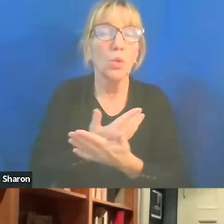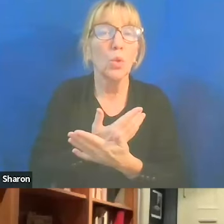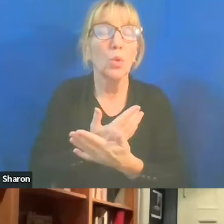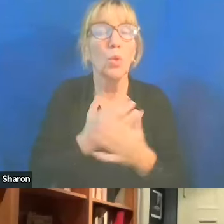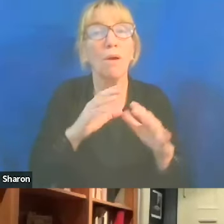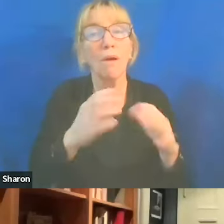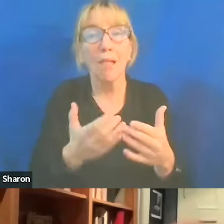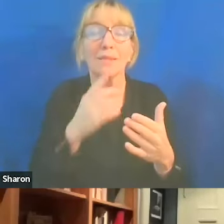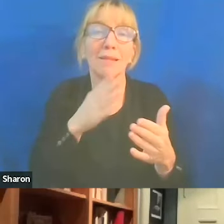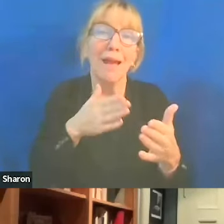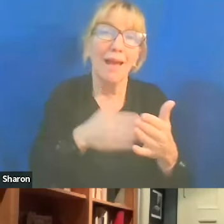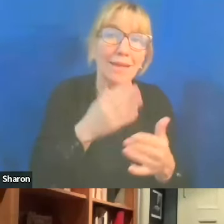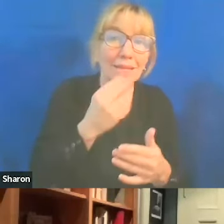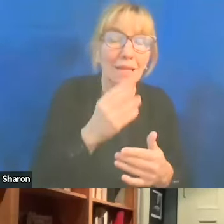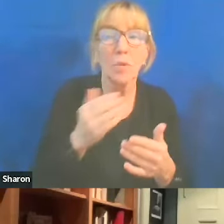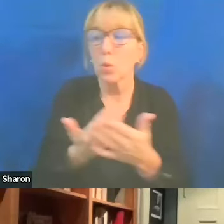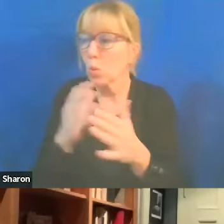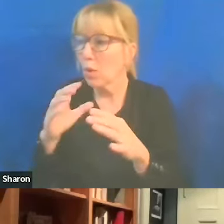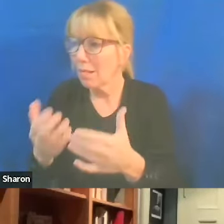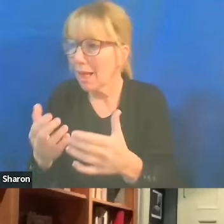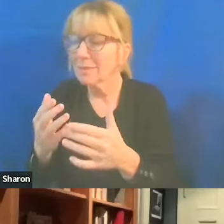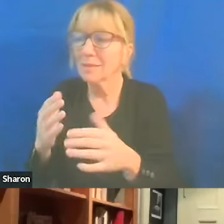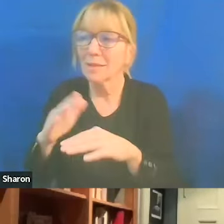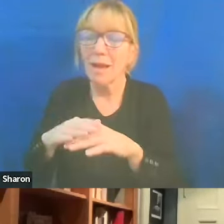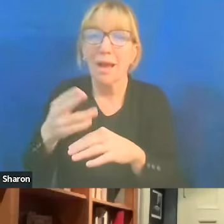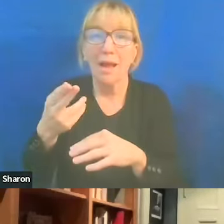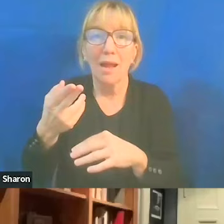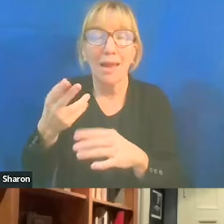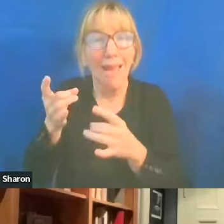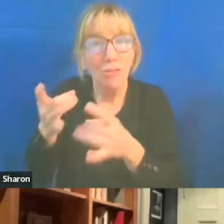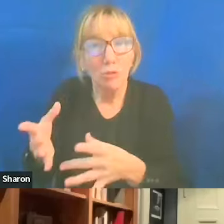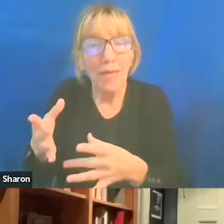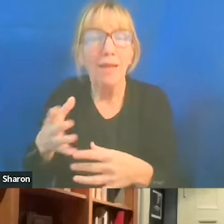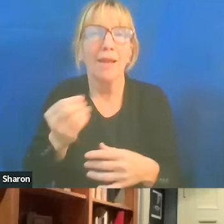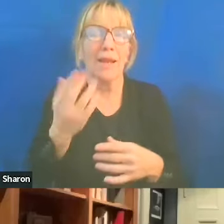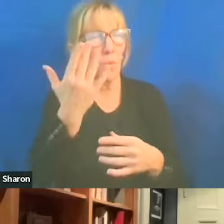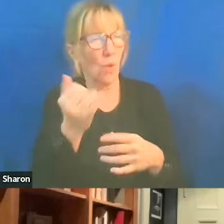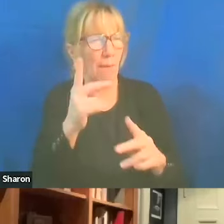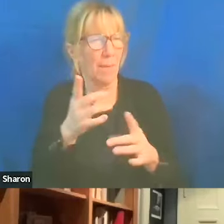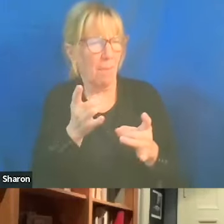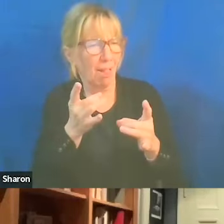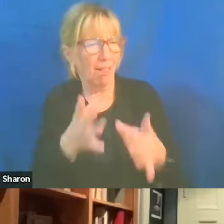new classes on hatred, and you know, the why people hate and why we get into these boxes,